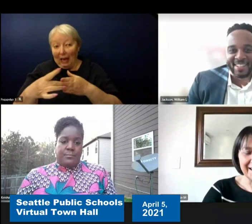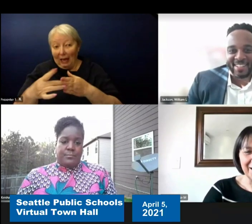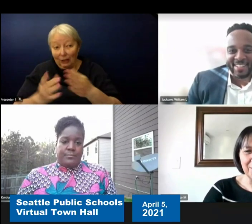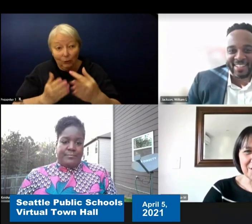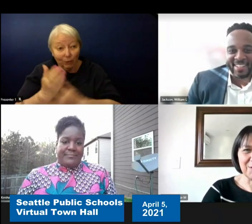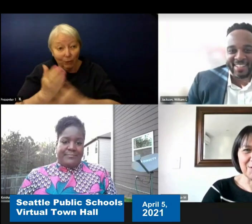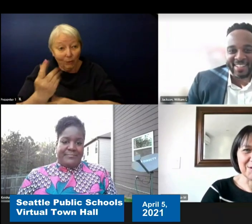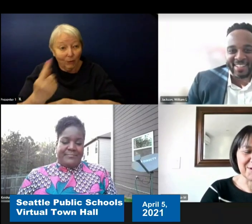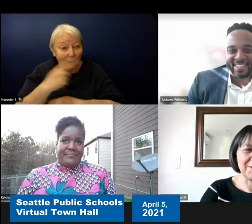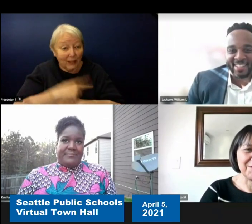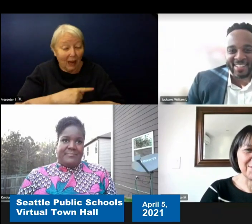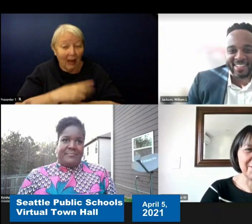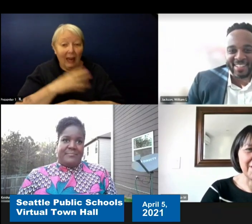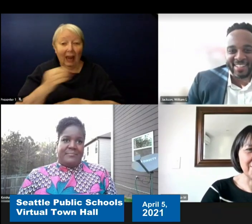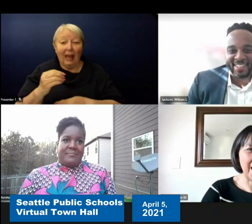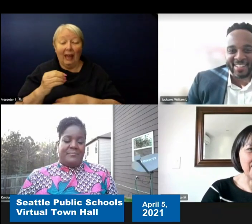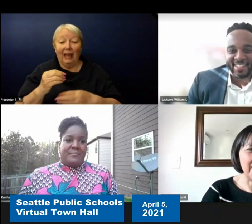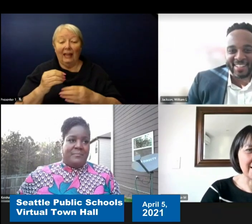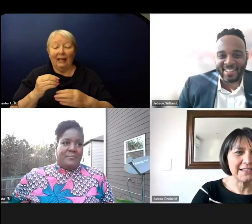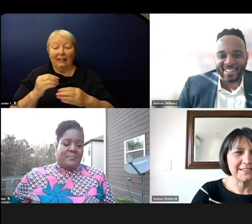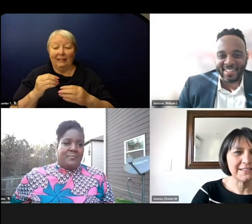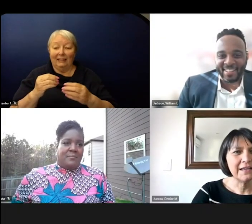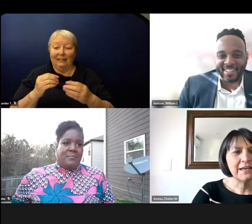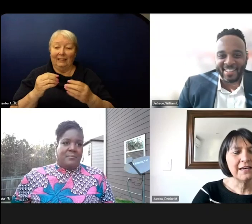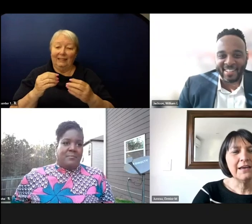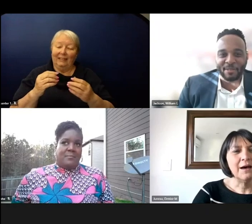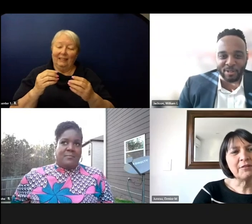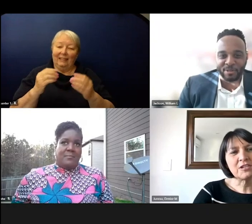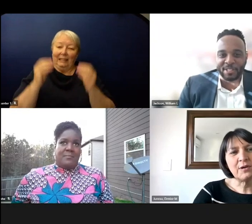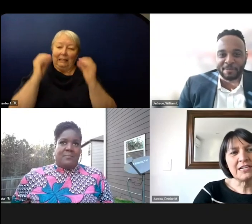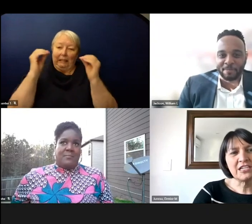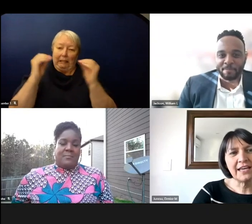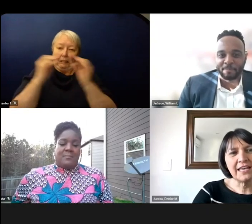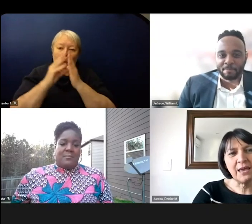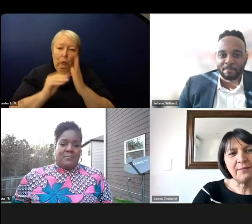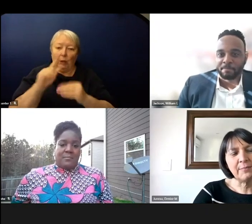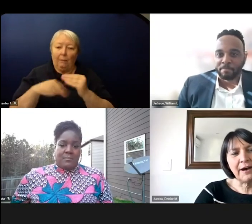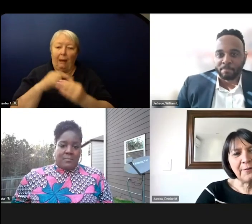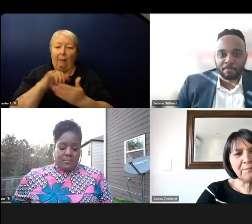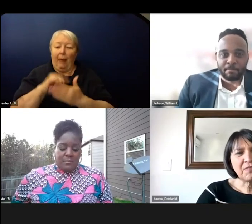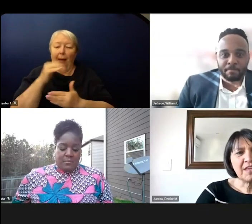students to to that process. And there was a question that came in about how